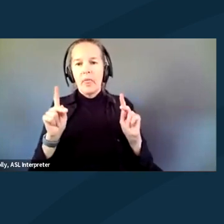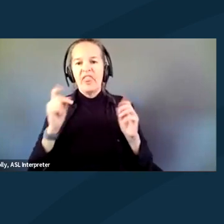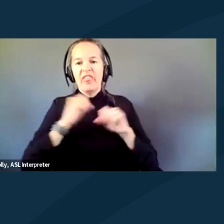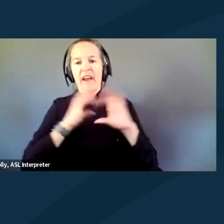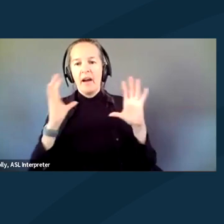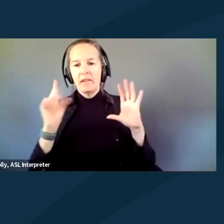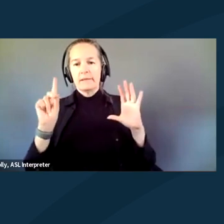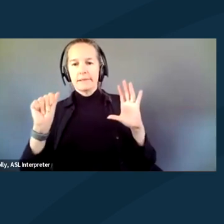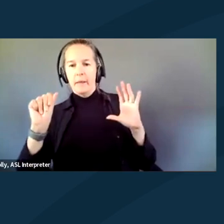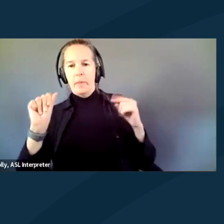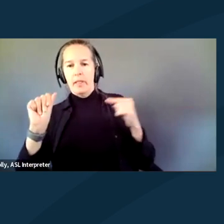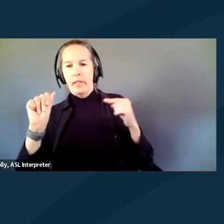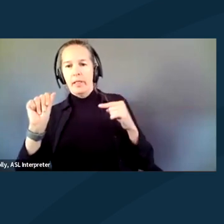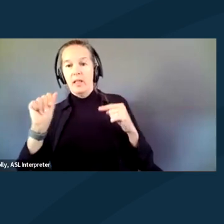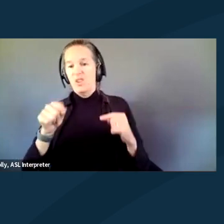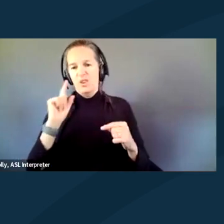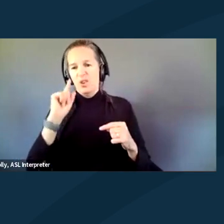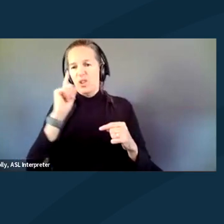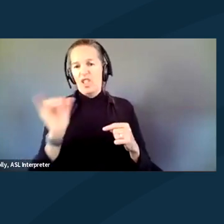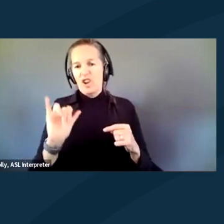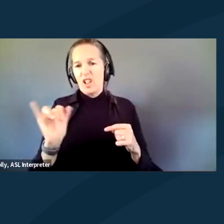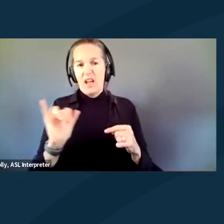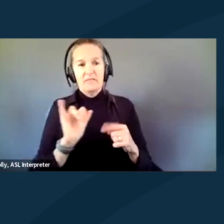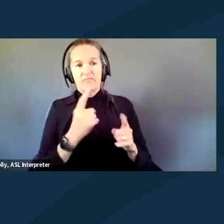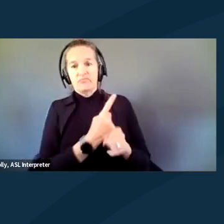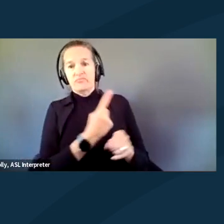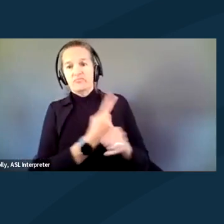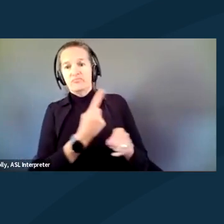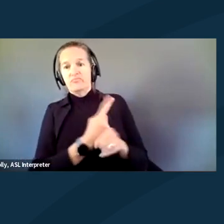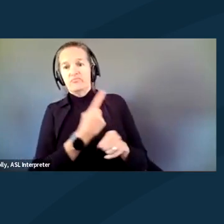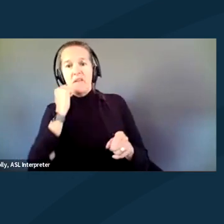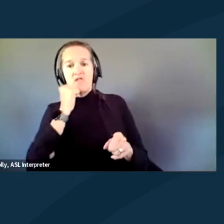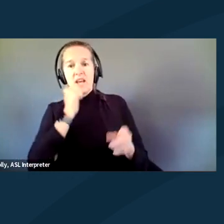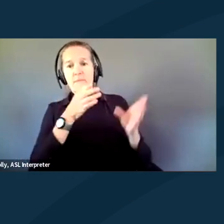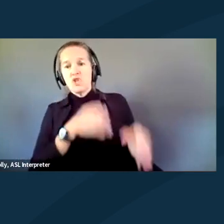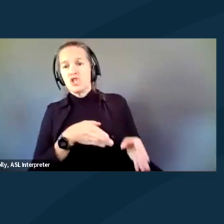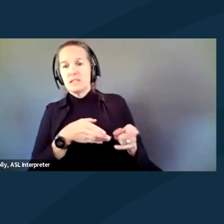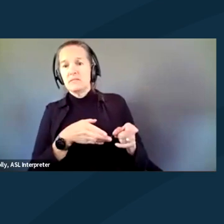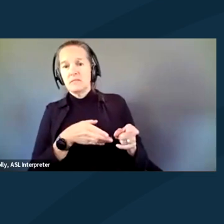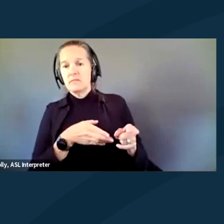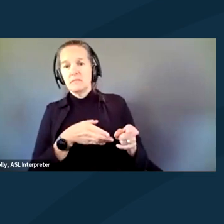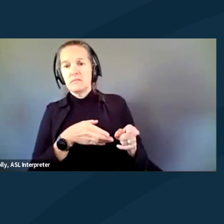You look just like some ordinary everyday person on the street,